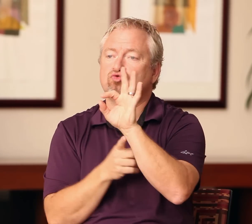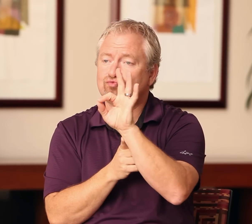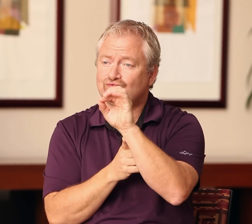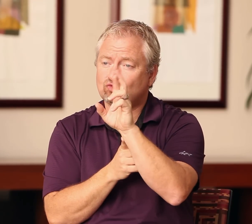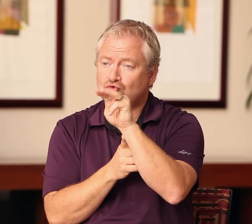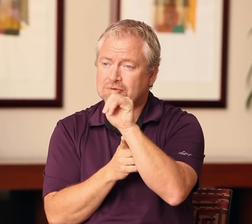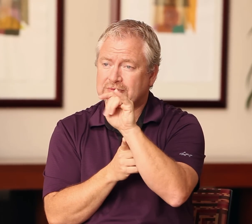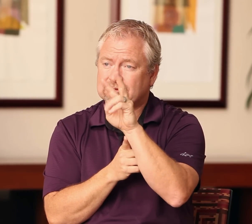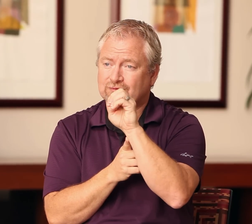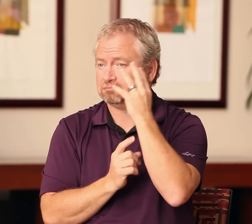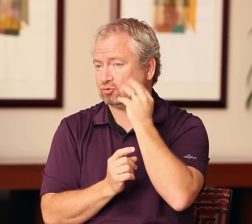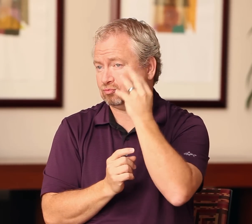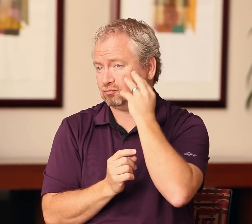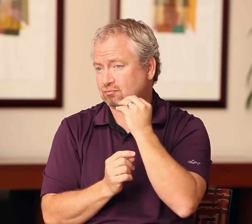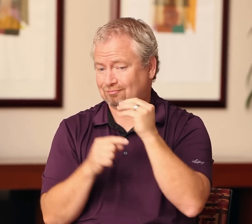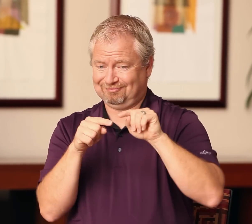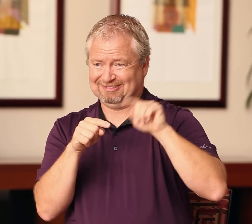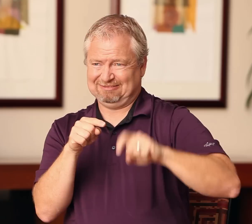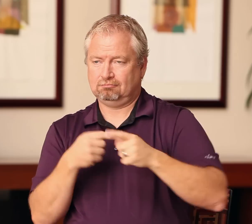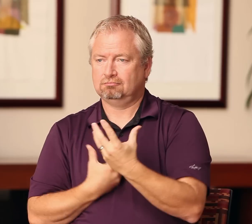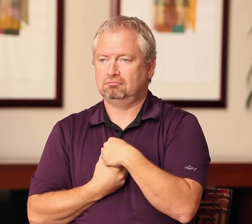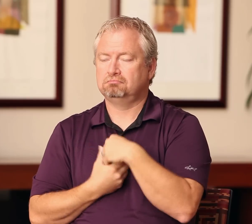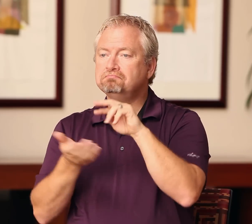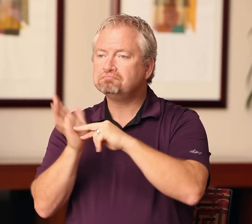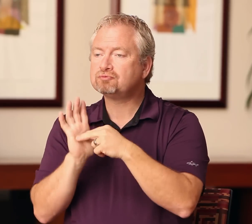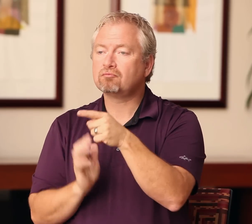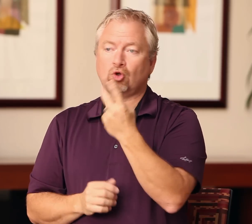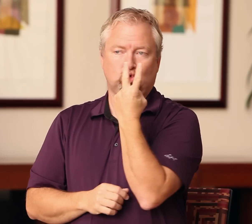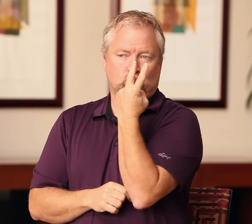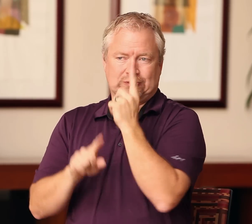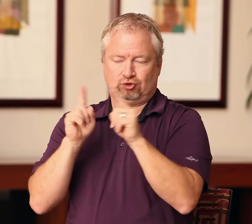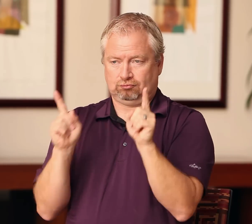importance of "formative experiences” as an inherent experience. Let me give an example. Suppose we have two different scenarios.